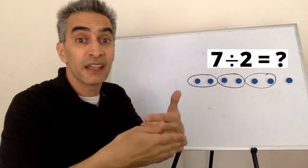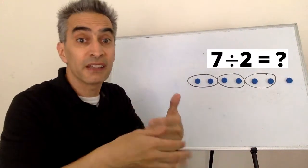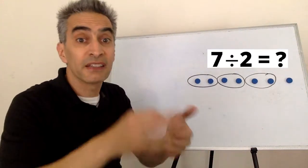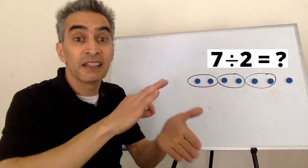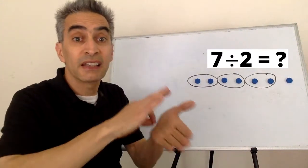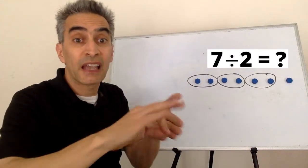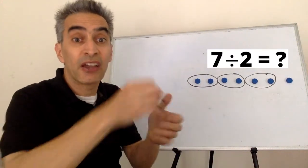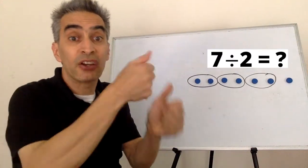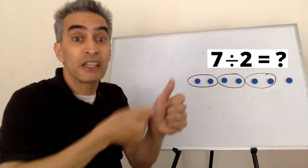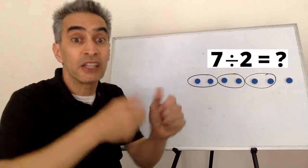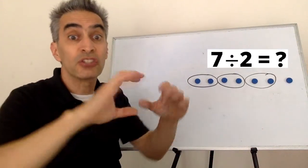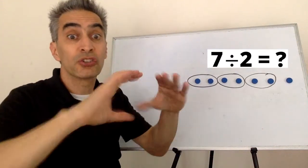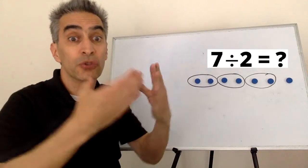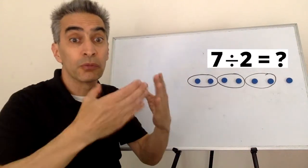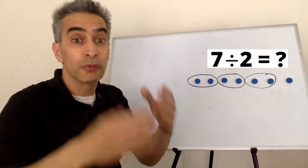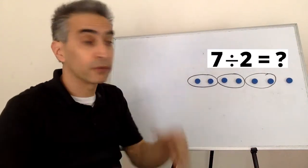Next, count each group.